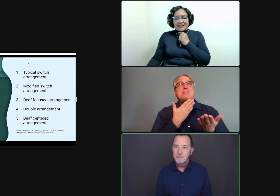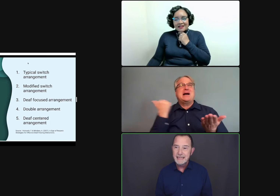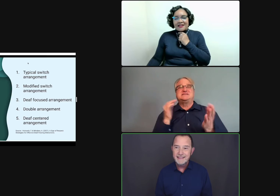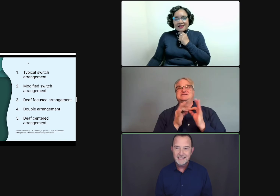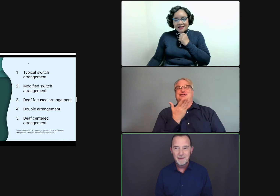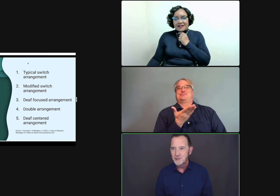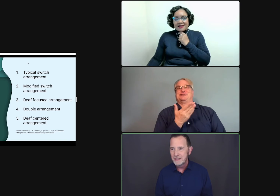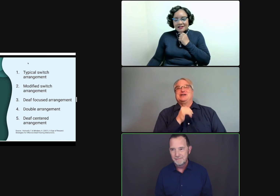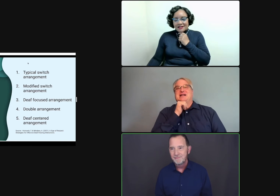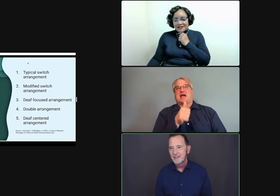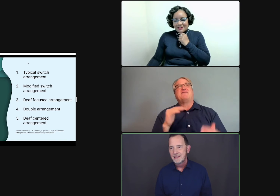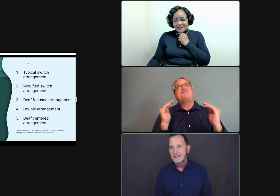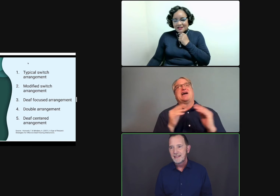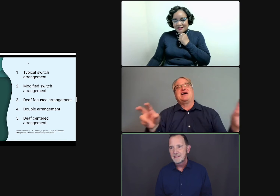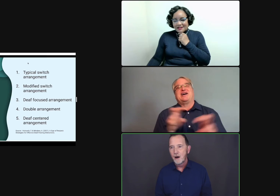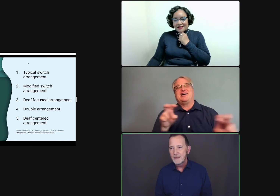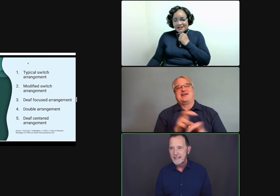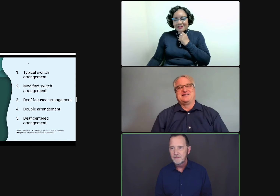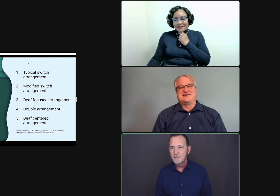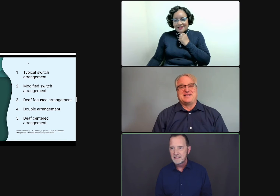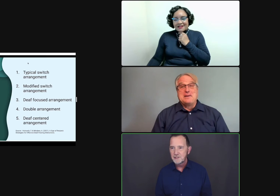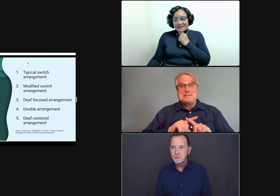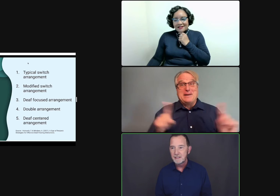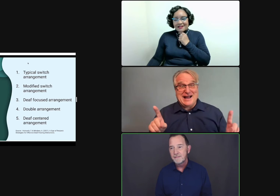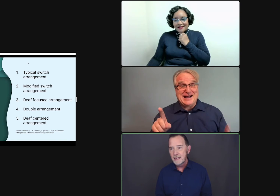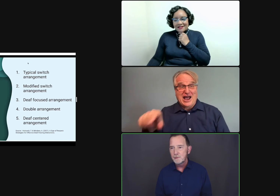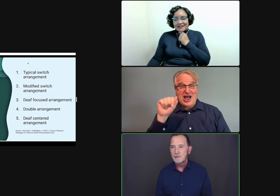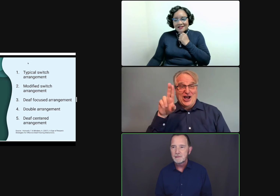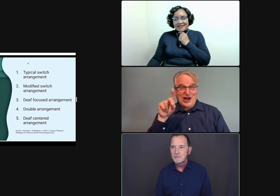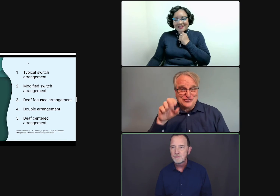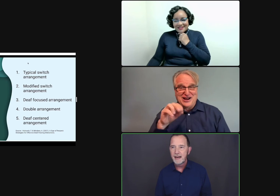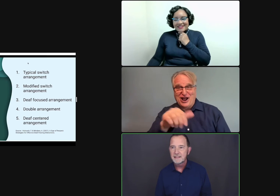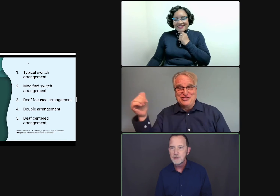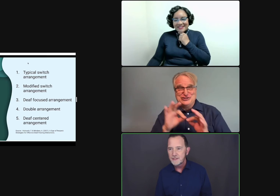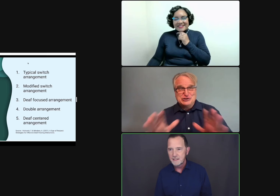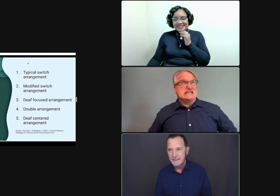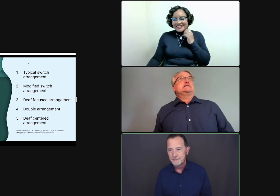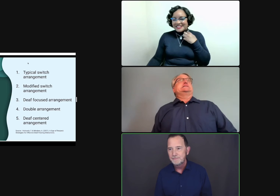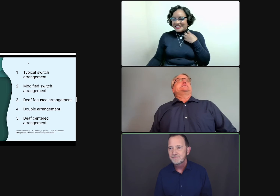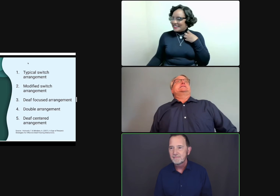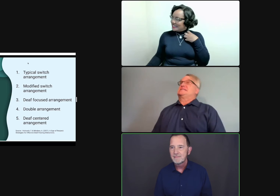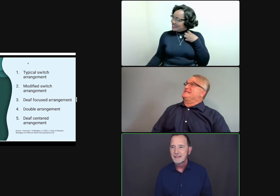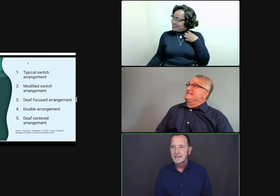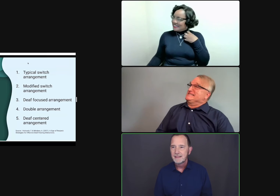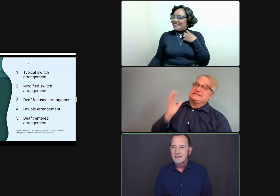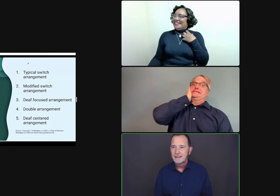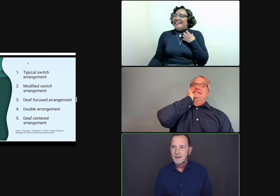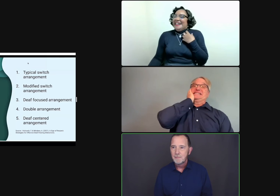For me, that's my dream, is to always have the best interpreting available providing service to me.